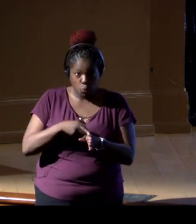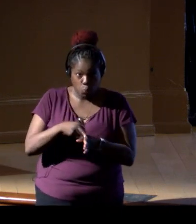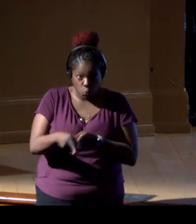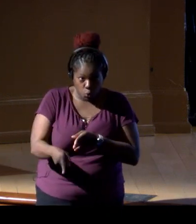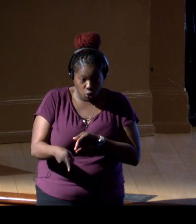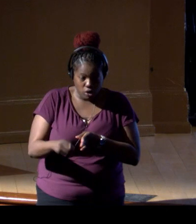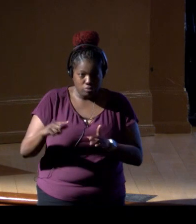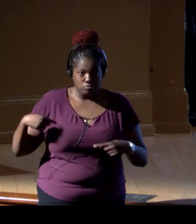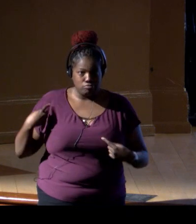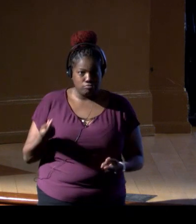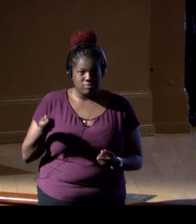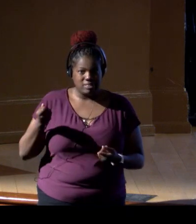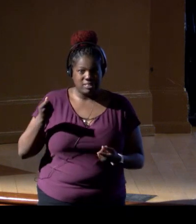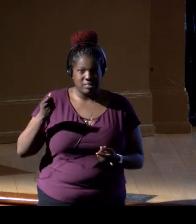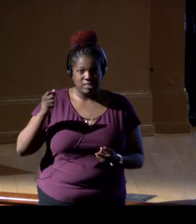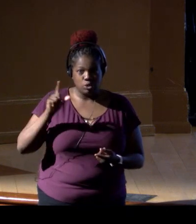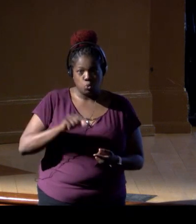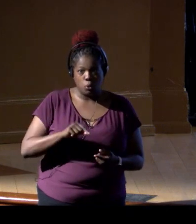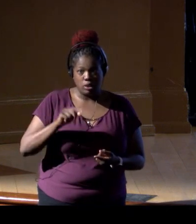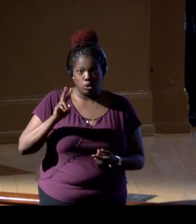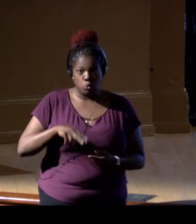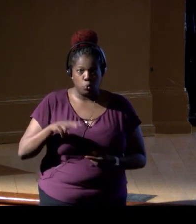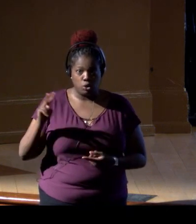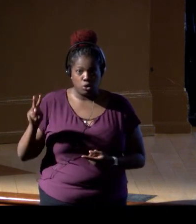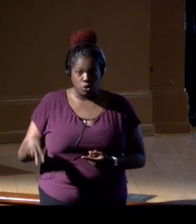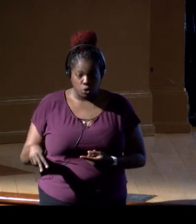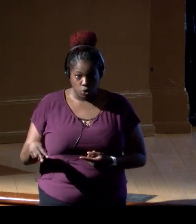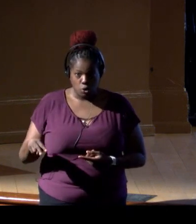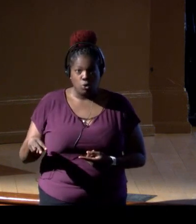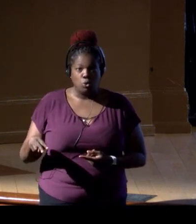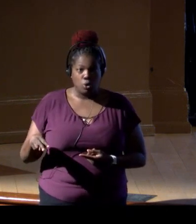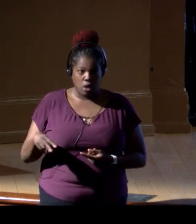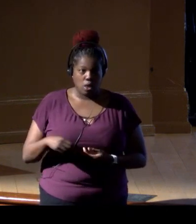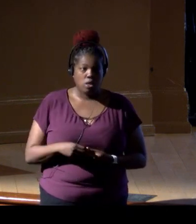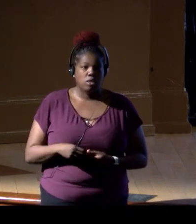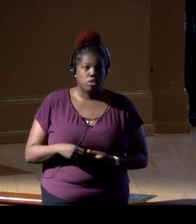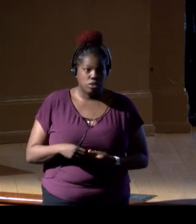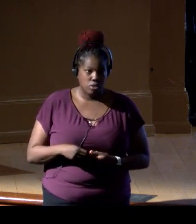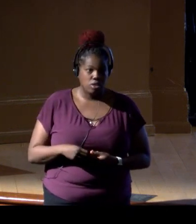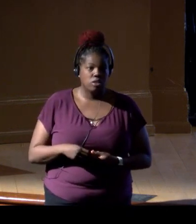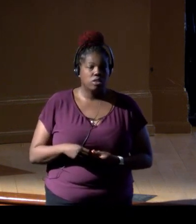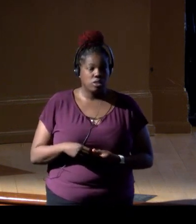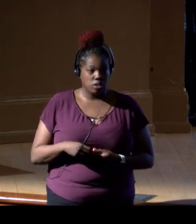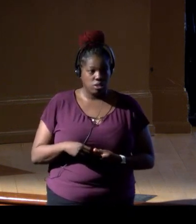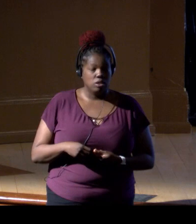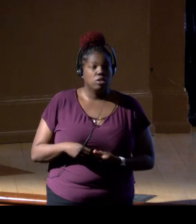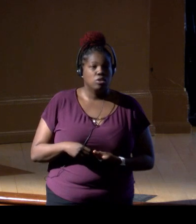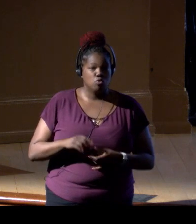since 19, since 2022, I'm dating myself, has been in the bureau,